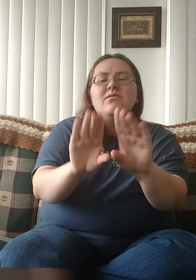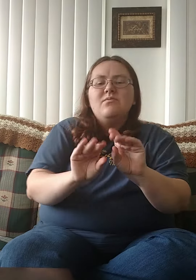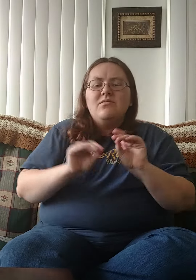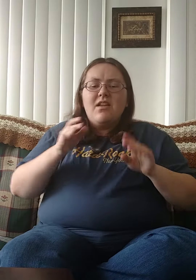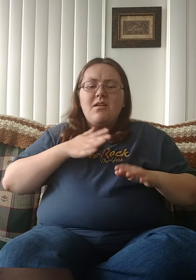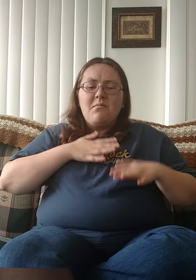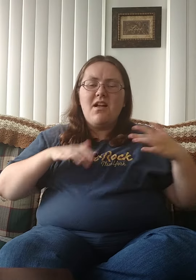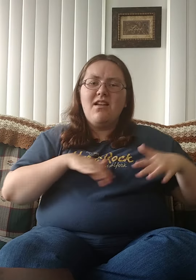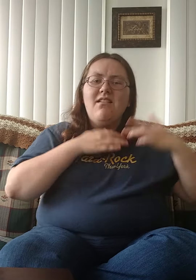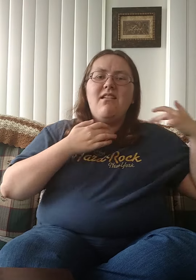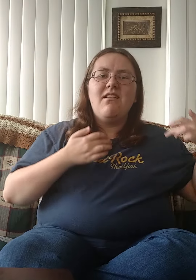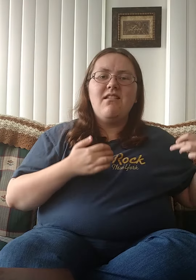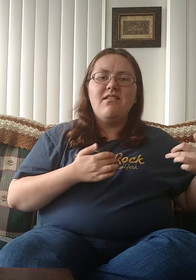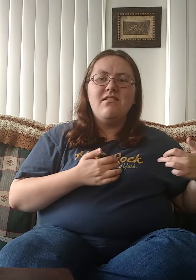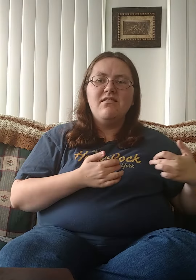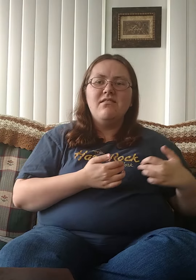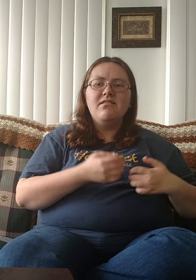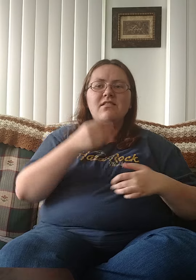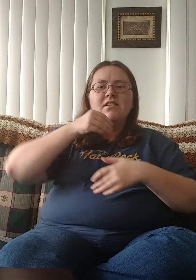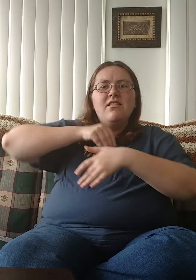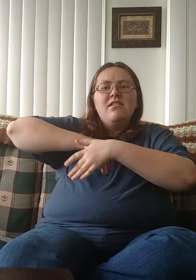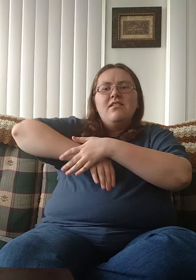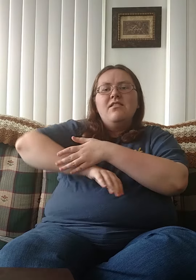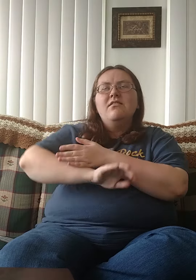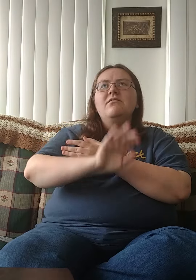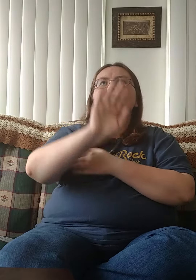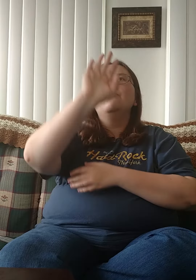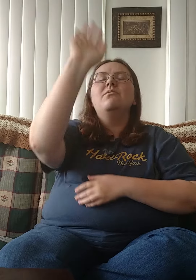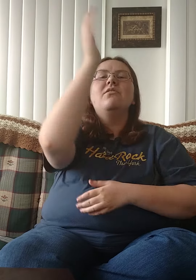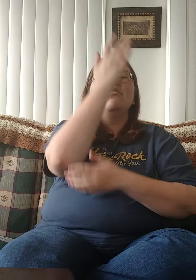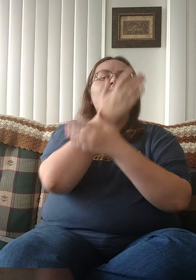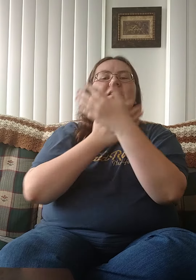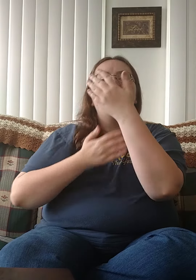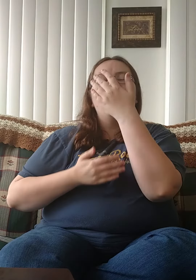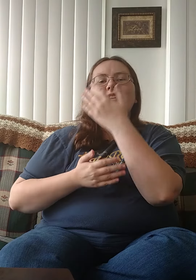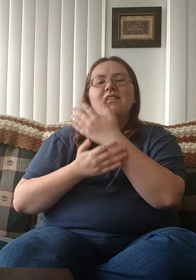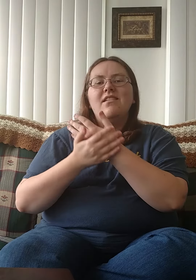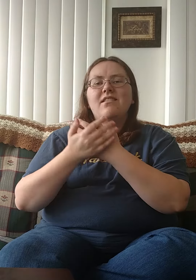So take my heart into your hands